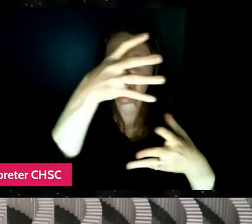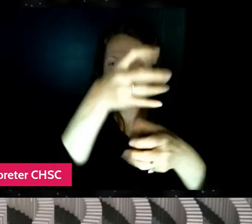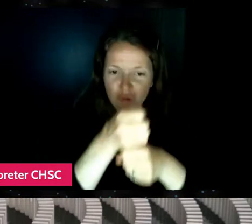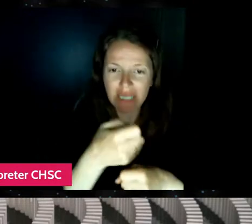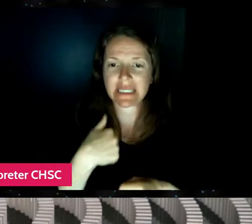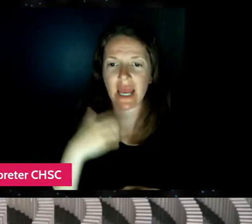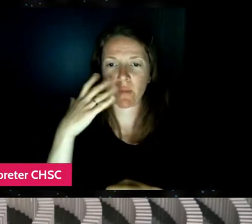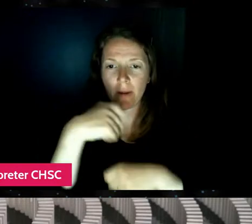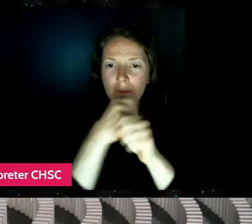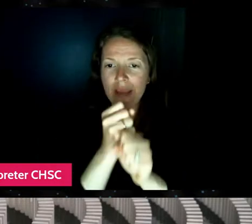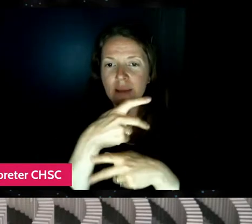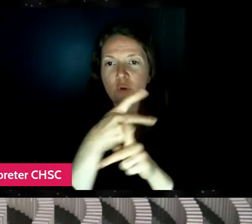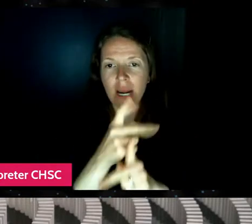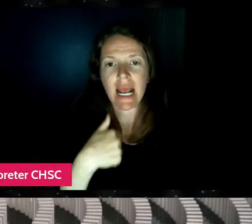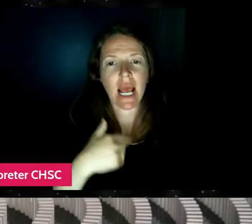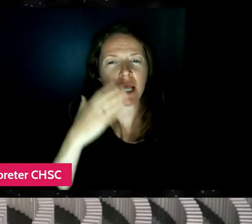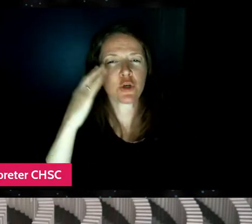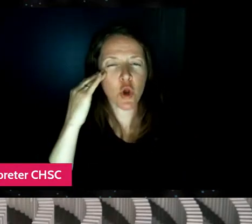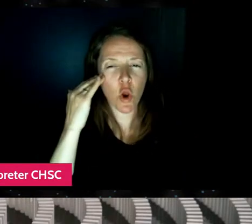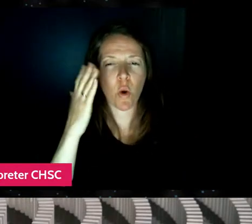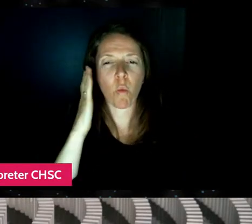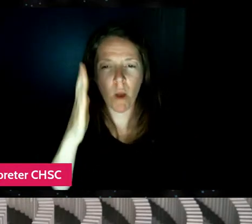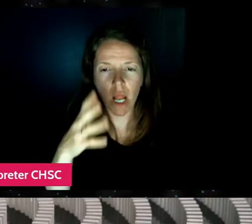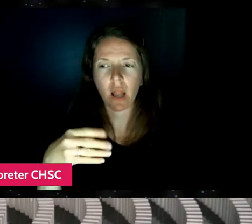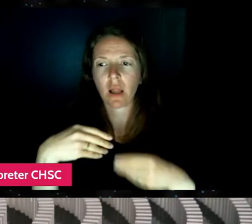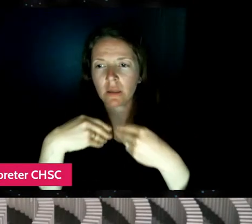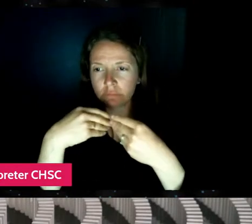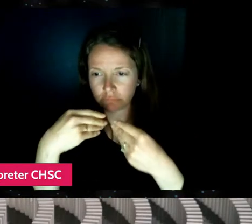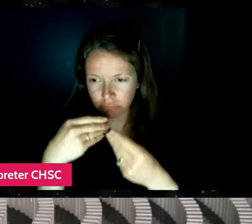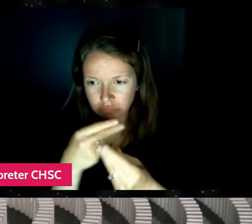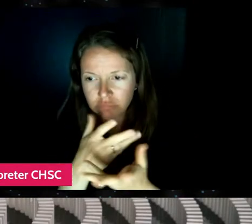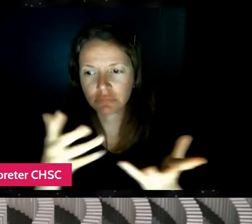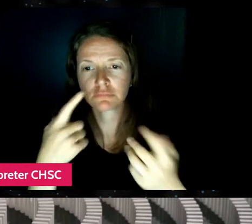that I know will deliver and will work properly and that I use.